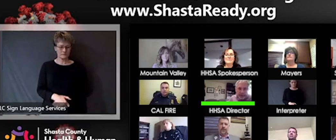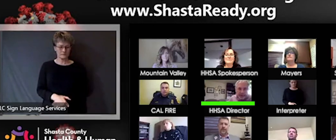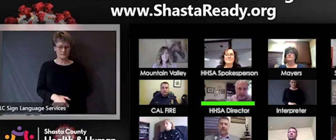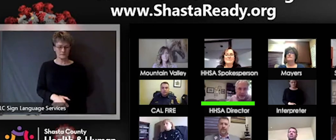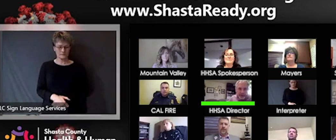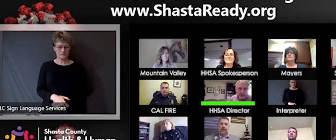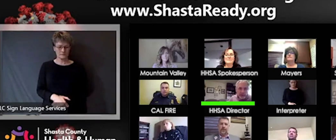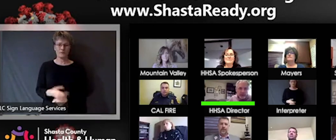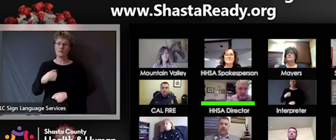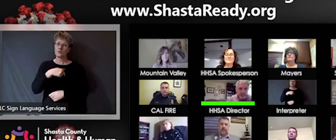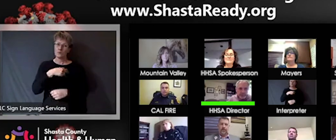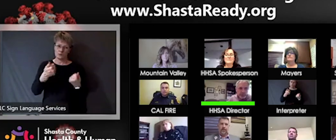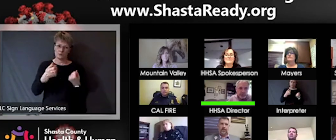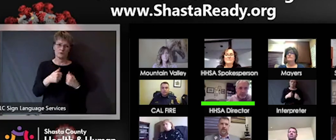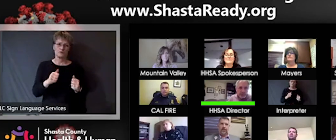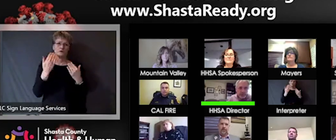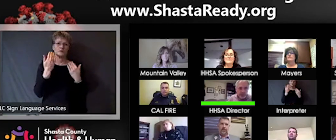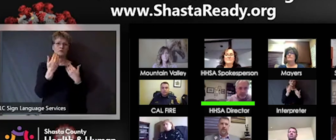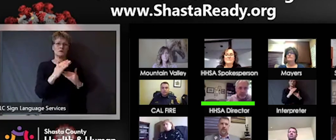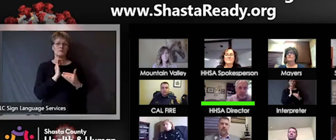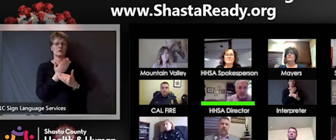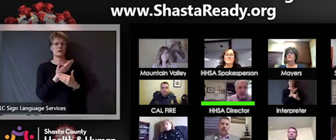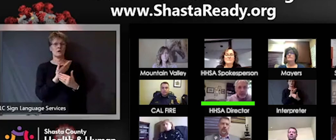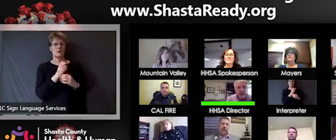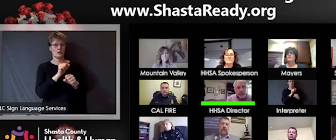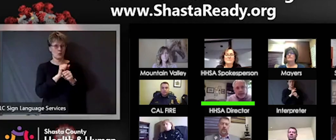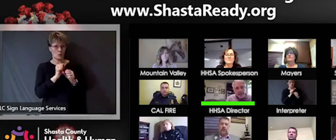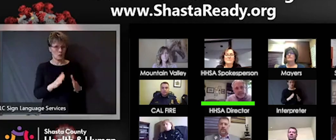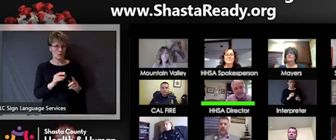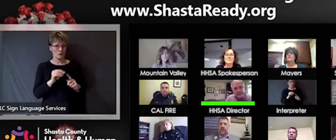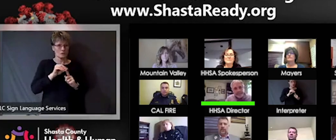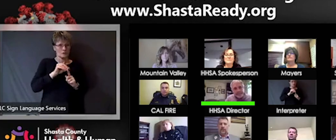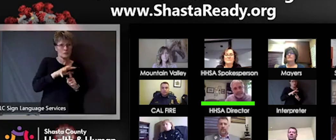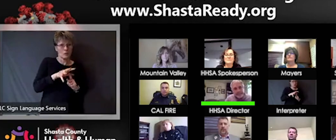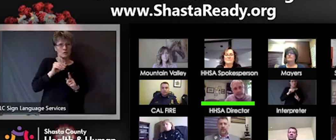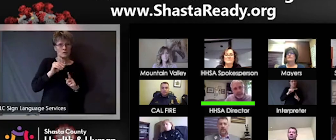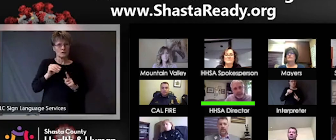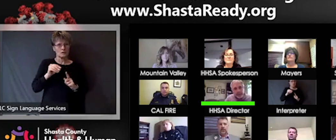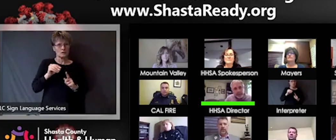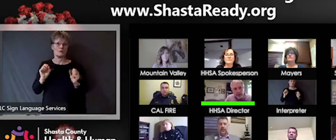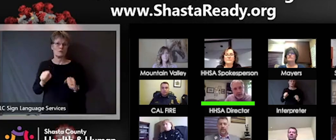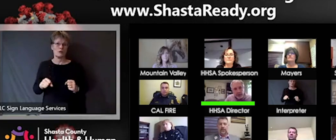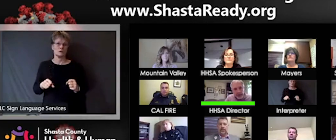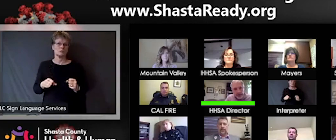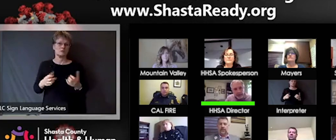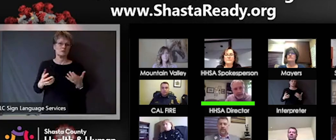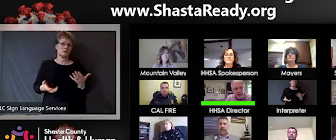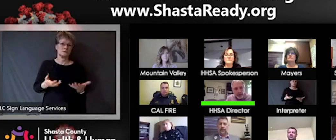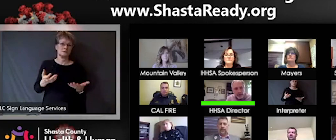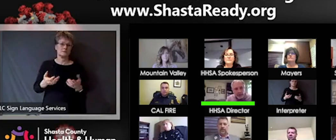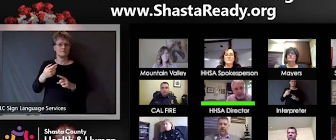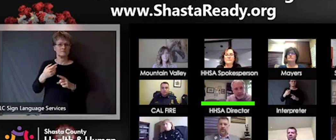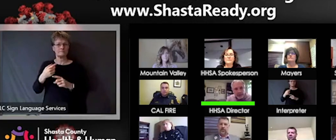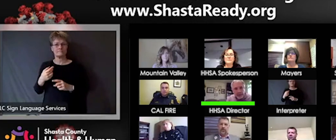limit our employees exposure to you know going out in the community we're using